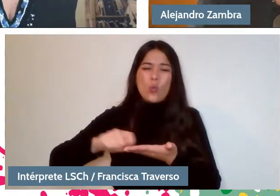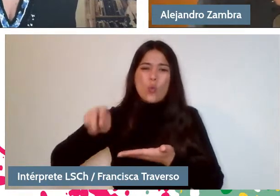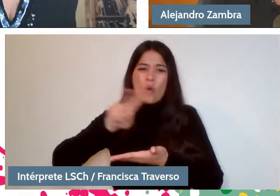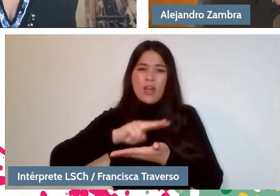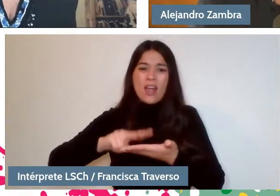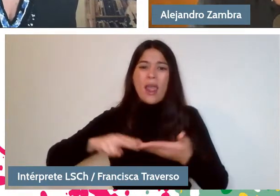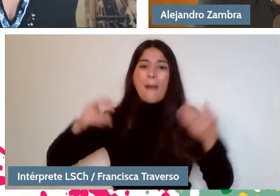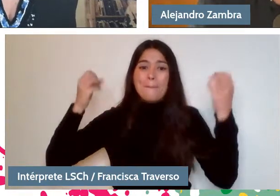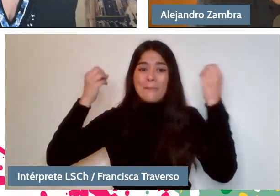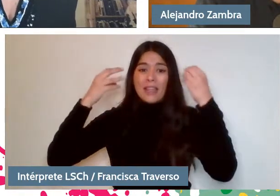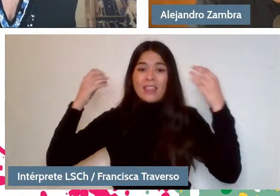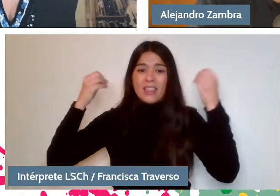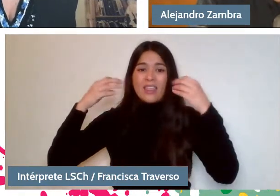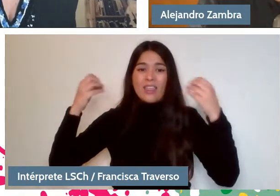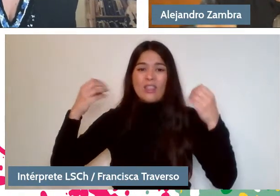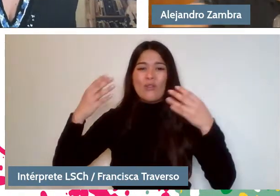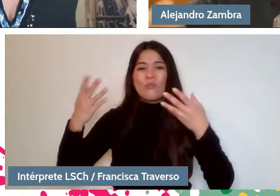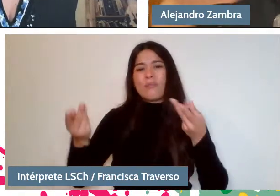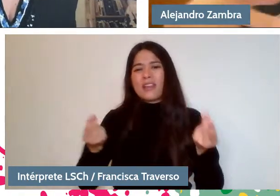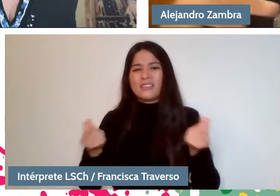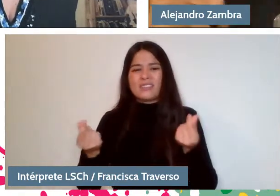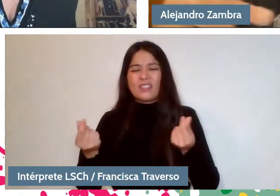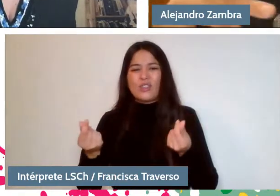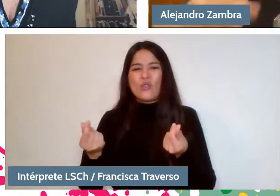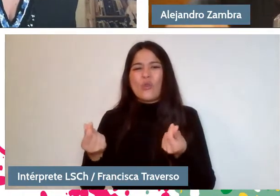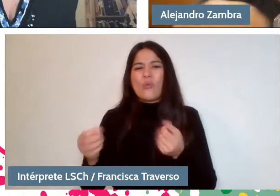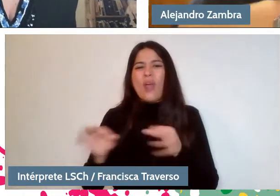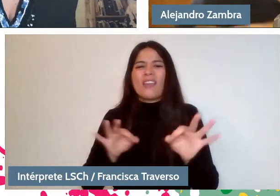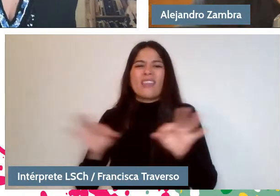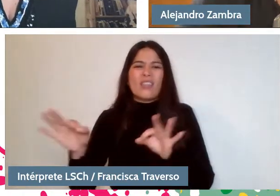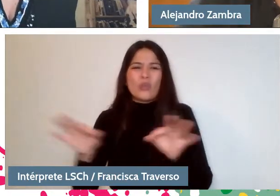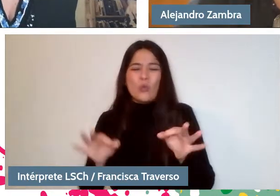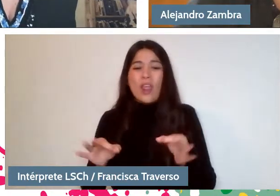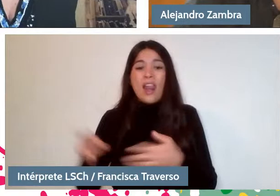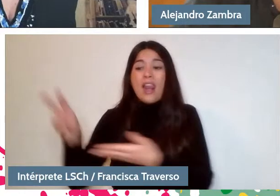I mean, reading and writing have to come together